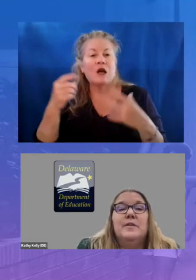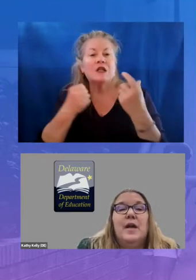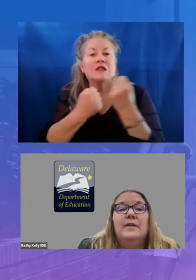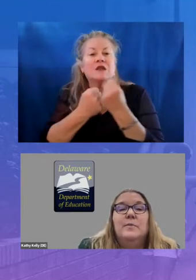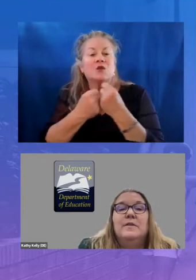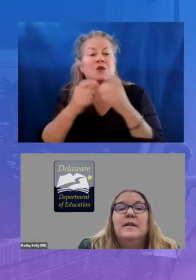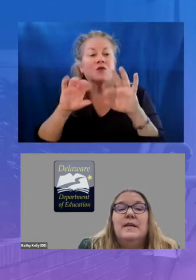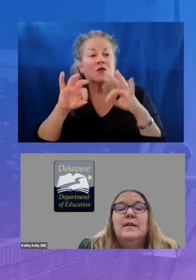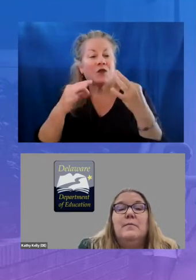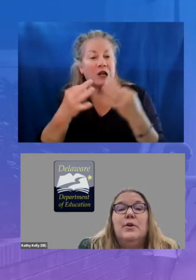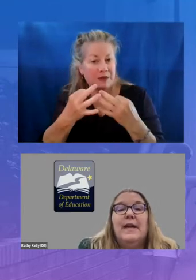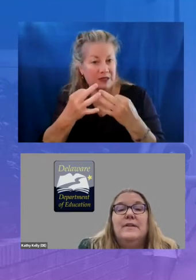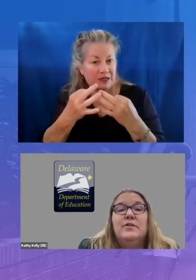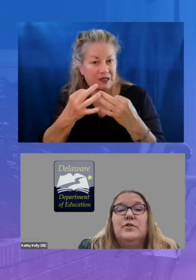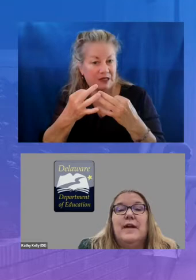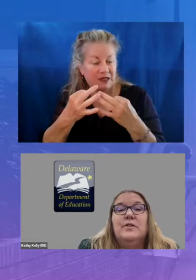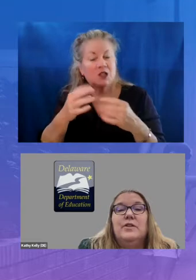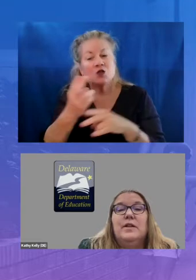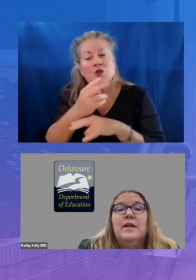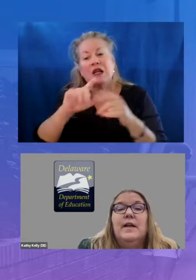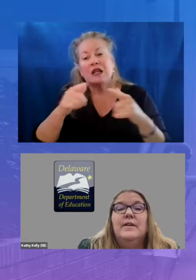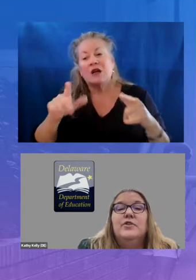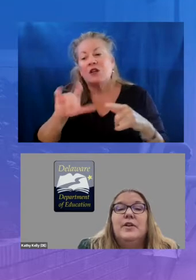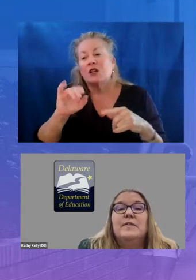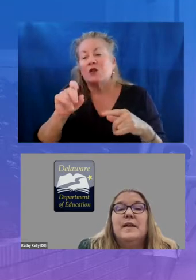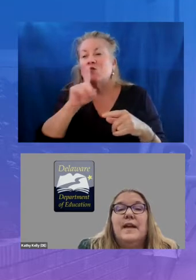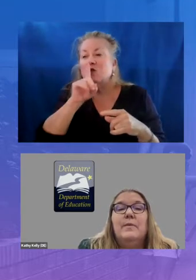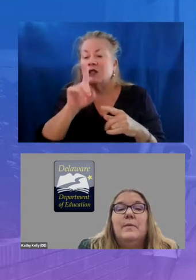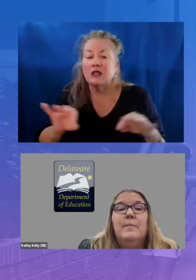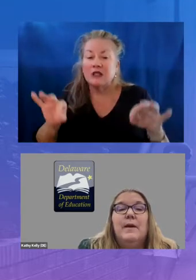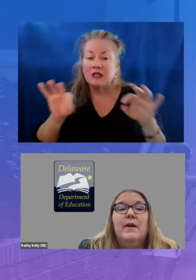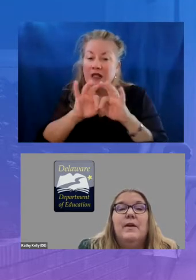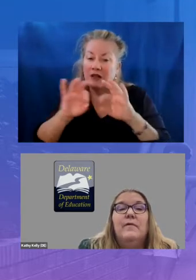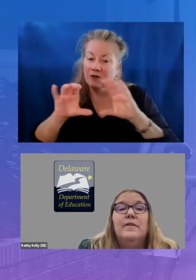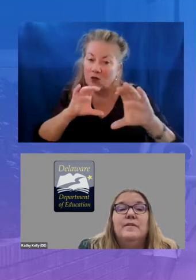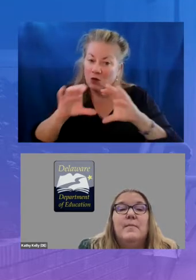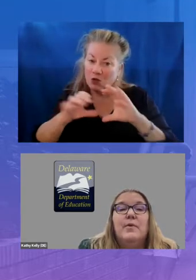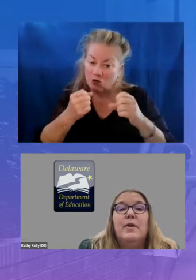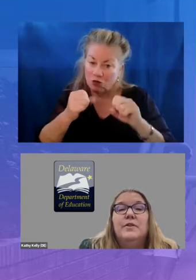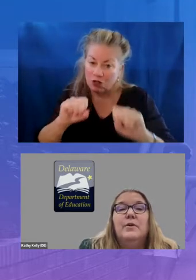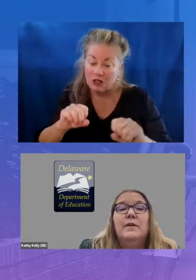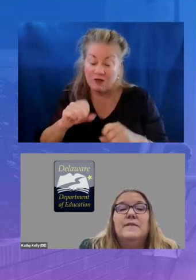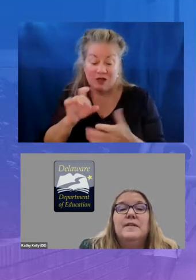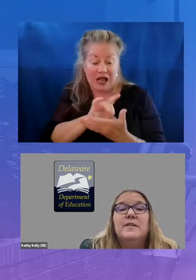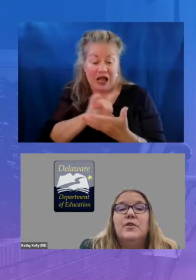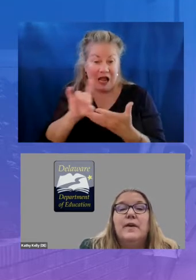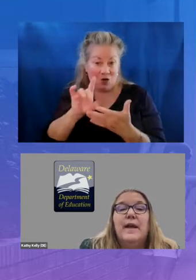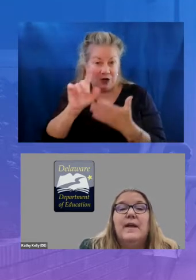lines was a key communication strategy in just the eight-week period over the summer a total of 608